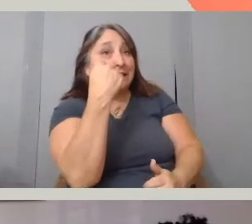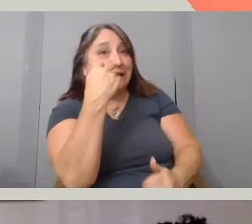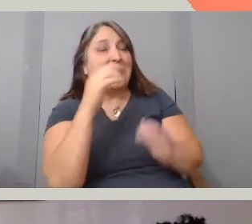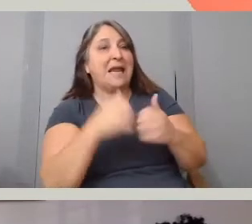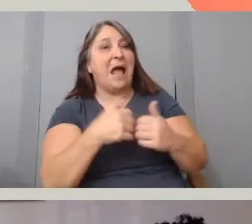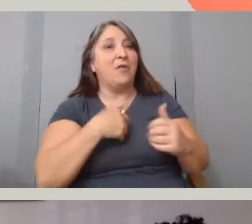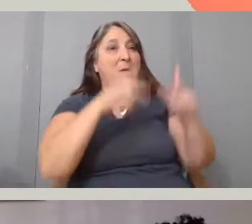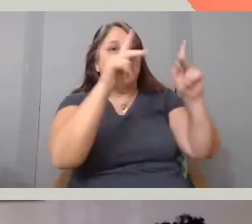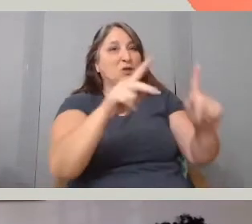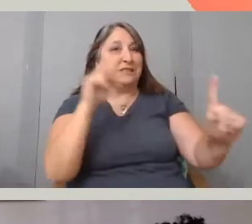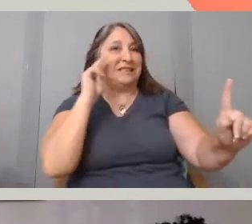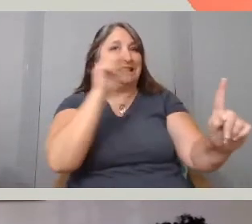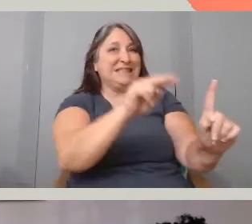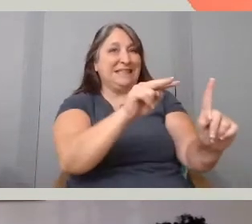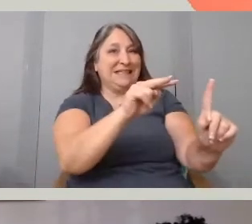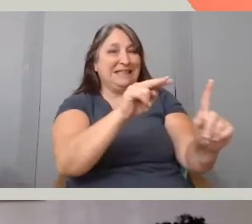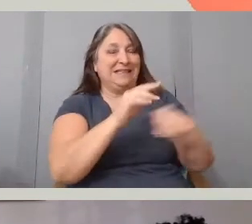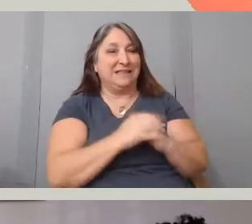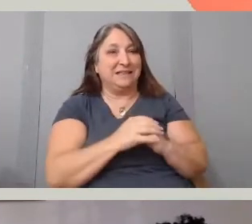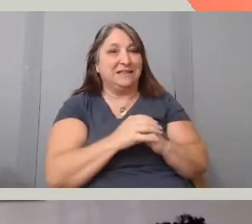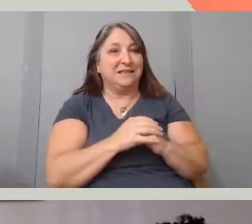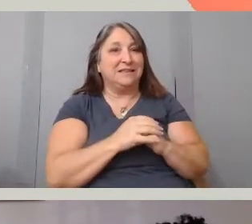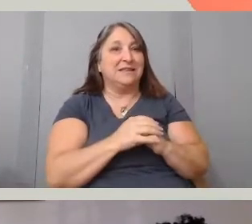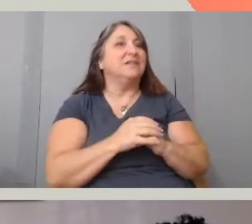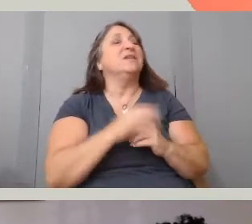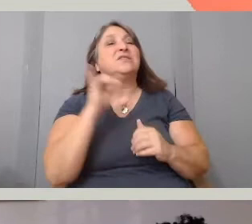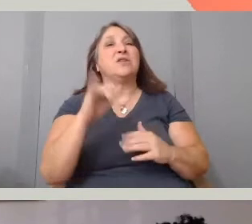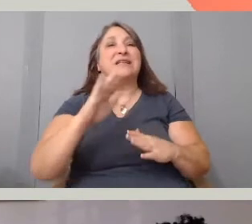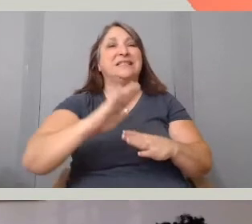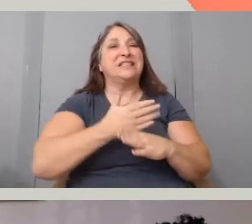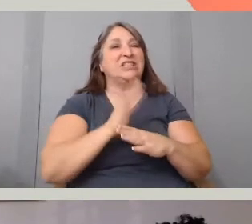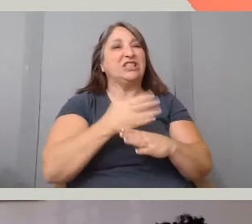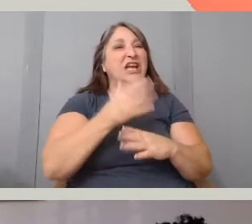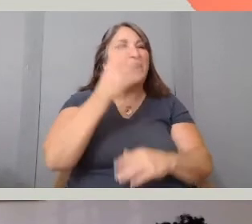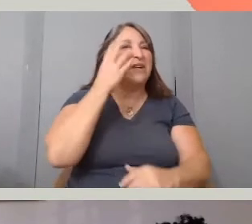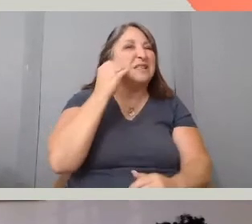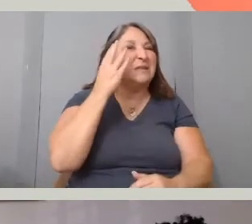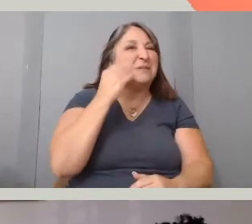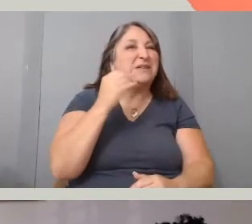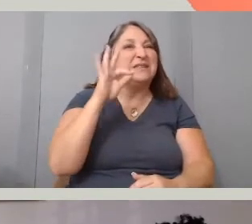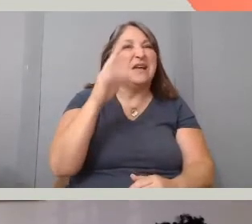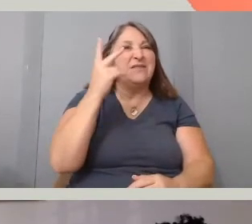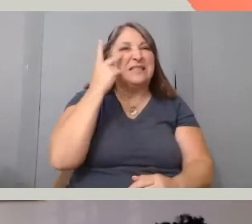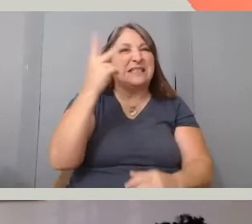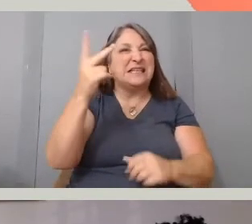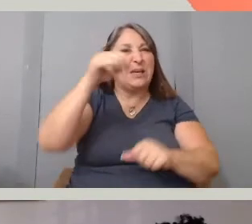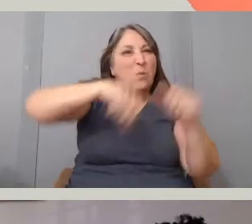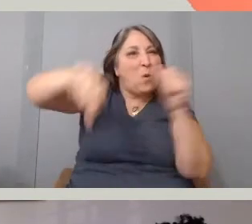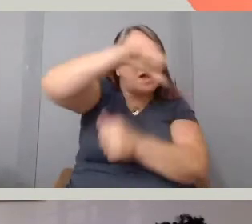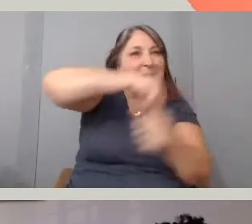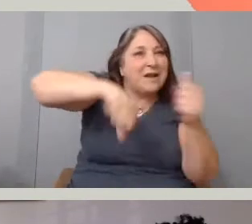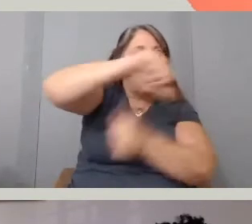you actually spoke about it very nicely in terms of this shared experience of seeing one another and sort of sharing one another's voice.